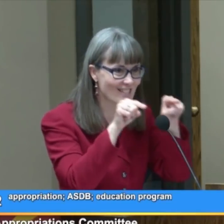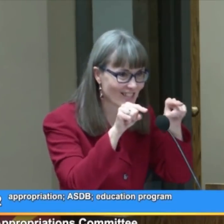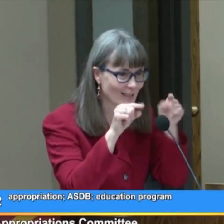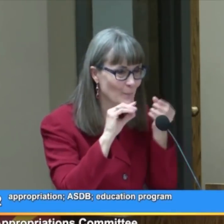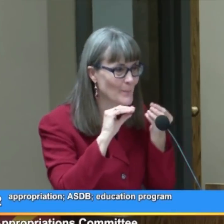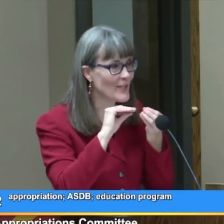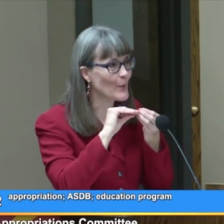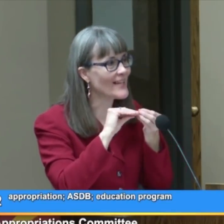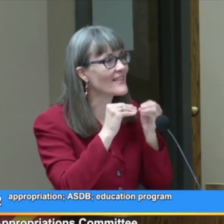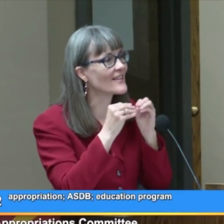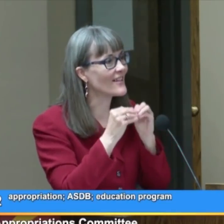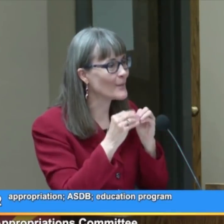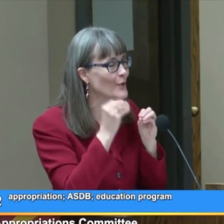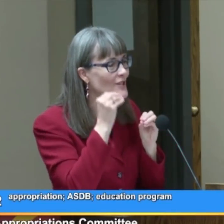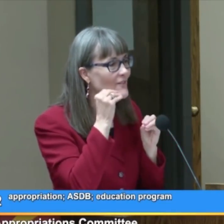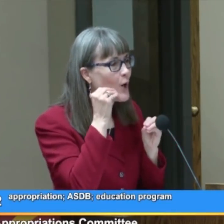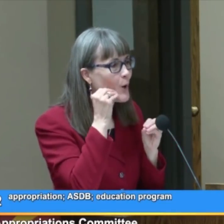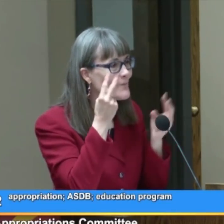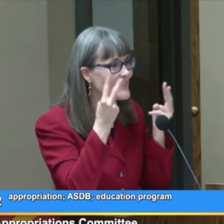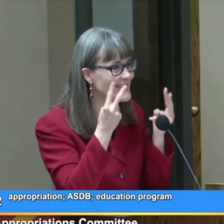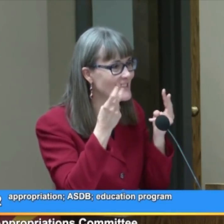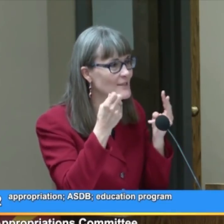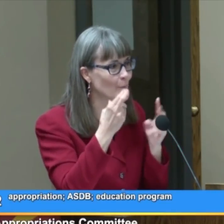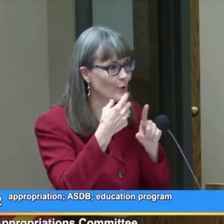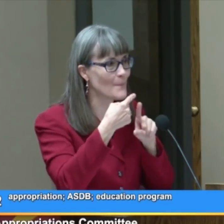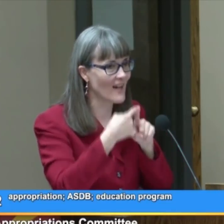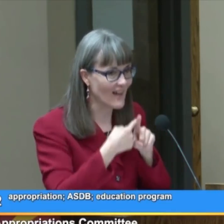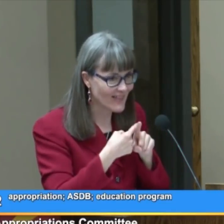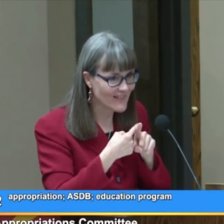between the number of home visits per month,